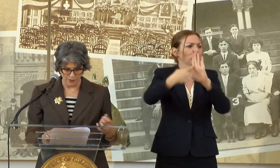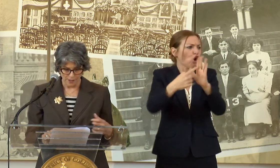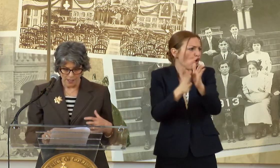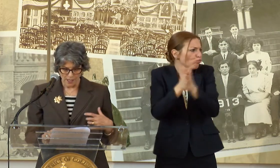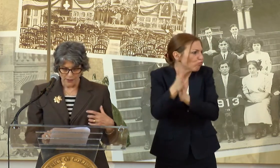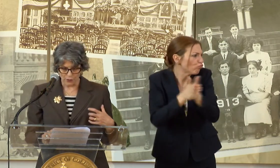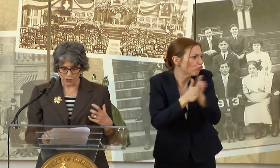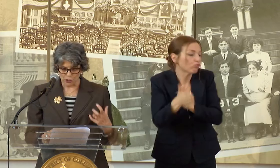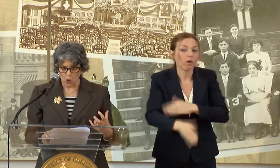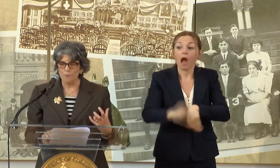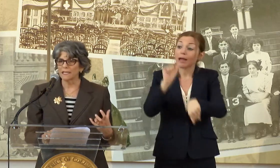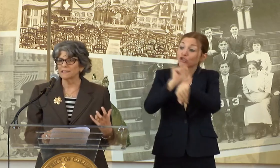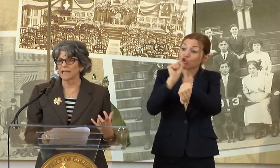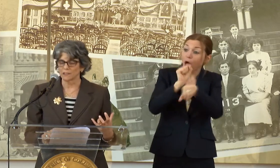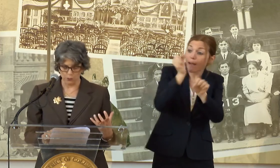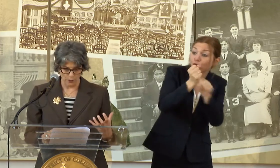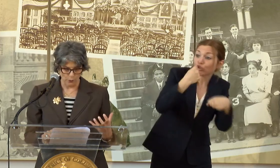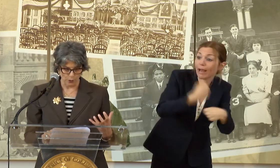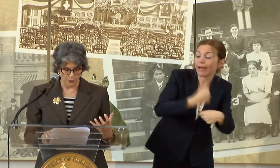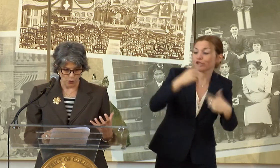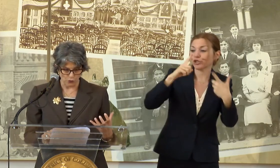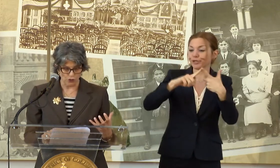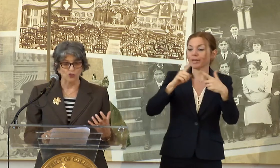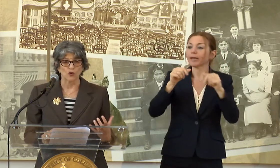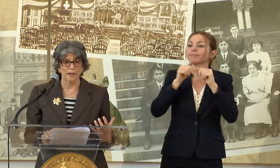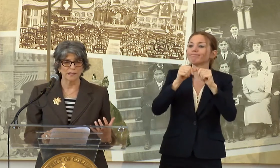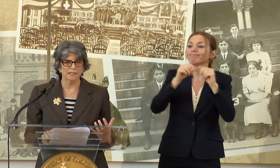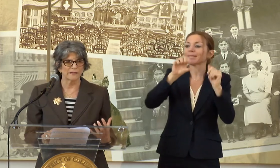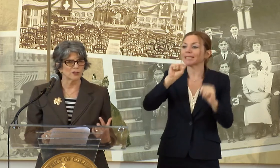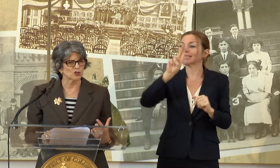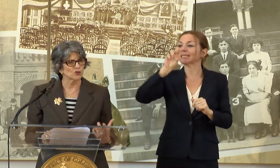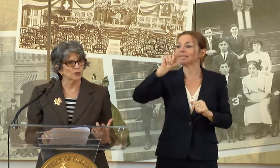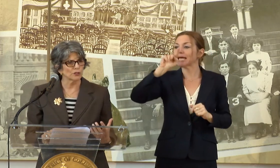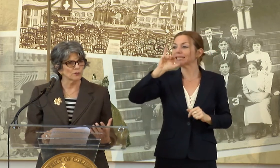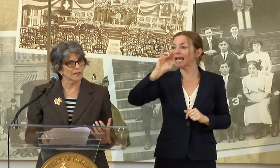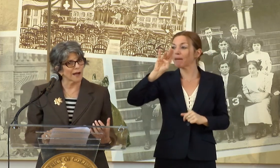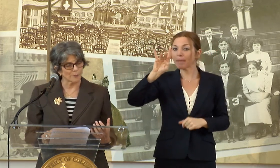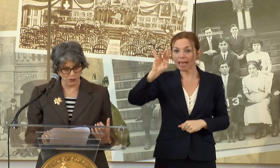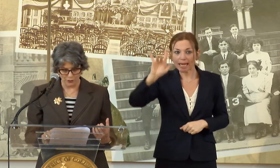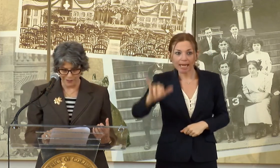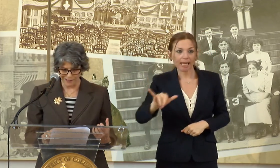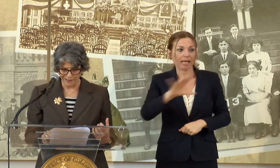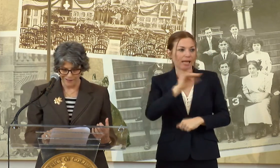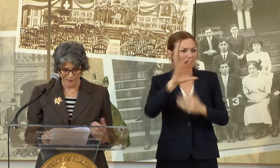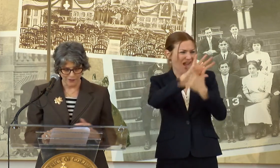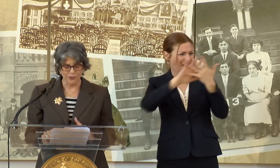THERE ARE SO MANY TENETS WE WILL APPROACH TO JOIN US IN THIS TRULY UNIQUE OPPORTUNITY.